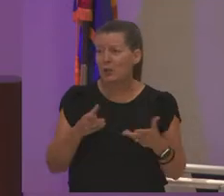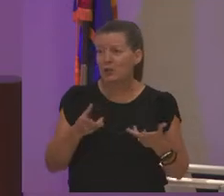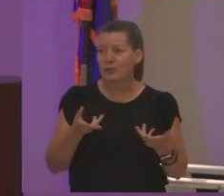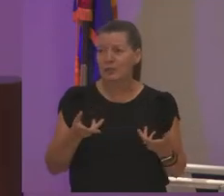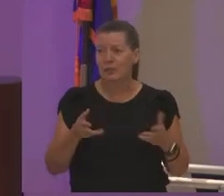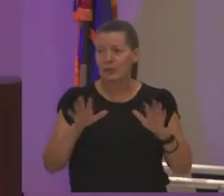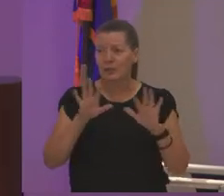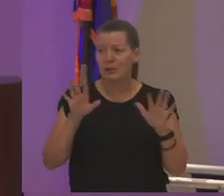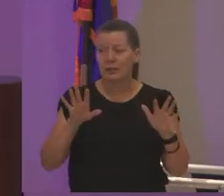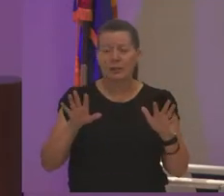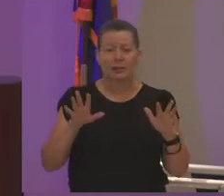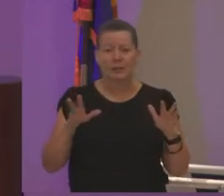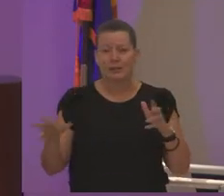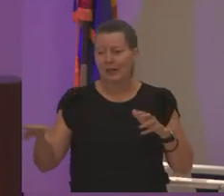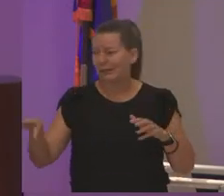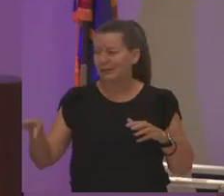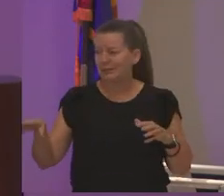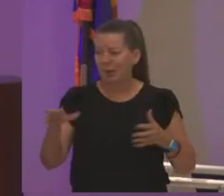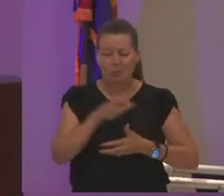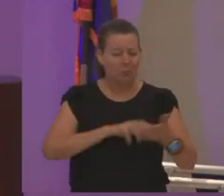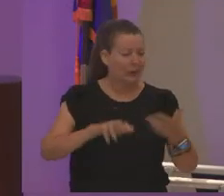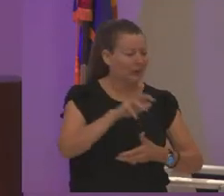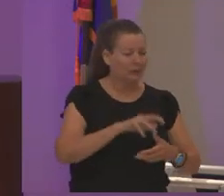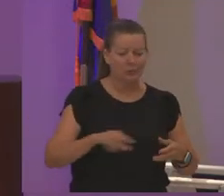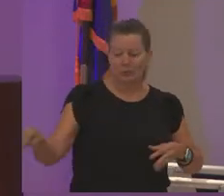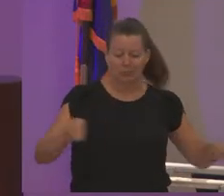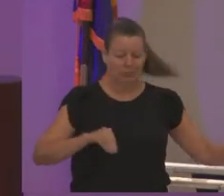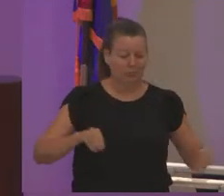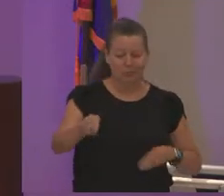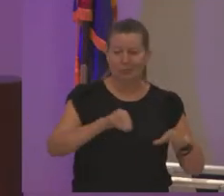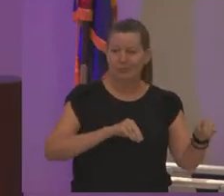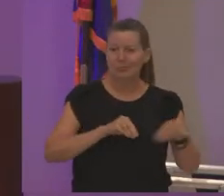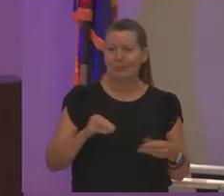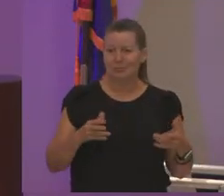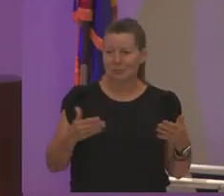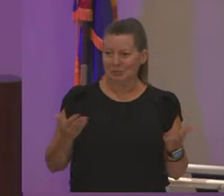it's mix and match i was like okay get get into it pam get into it